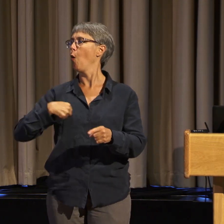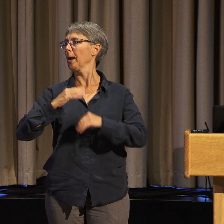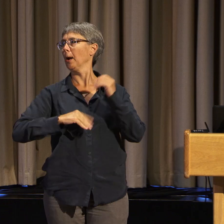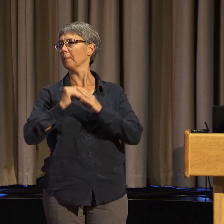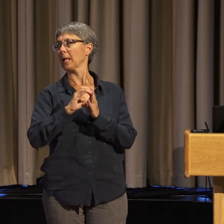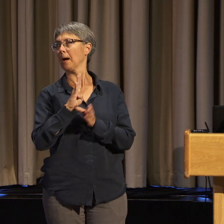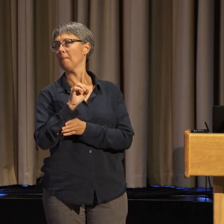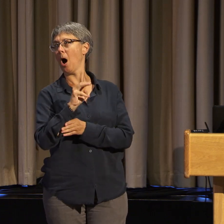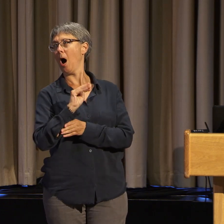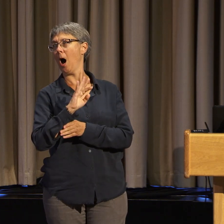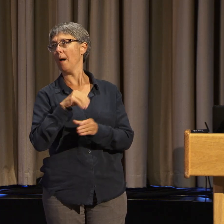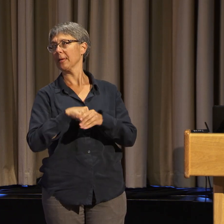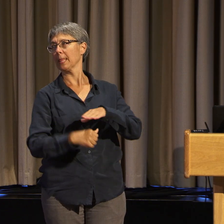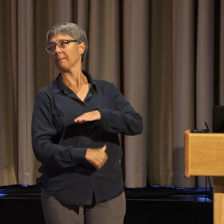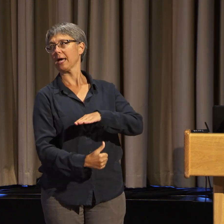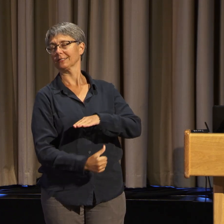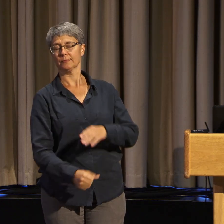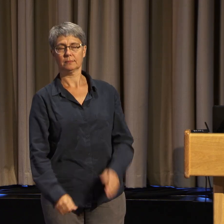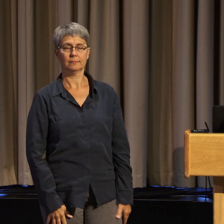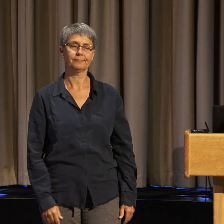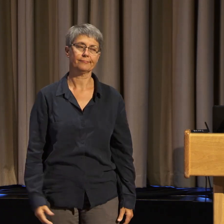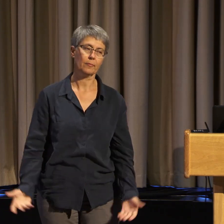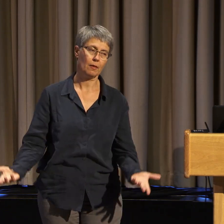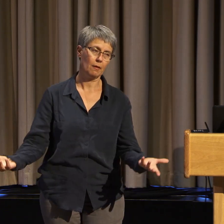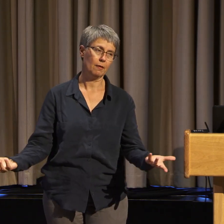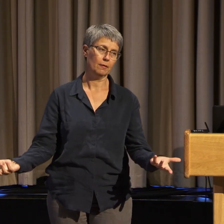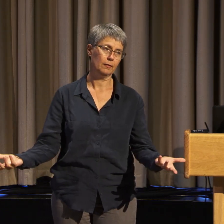ADAPT is an organization that prides itself